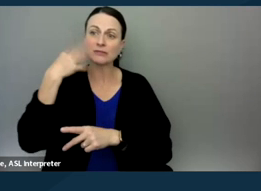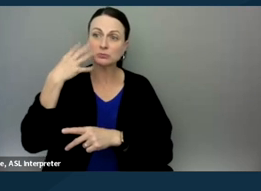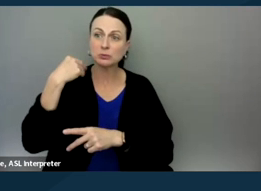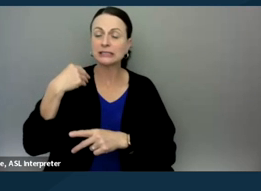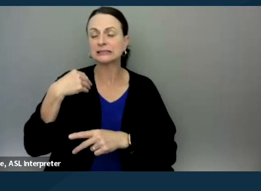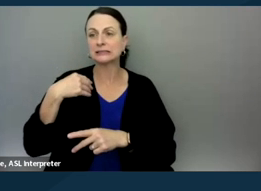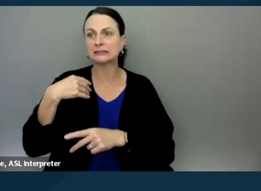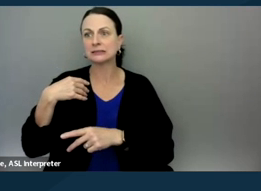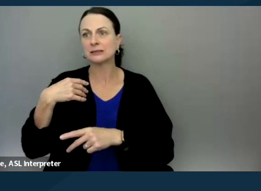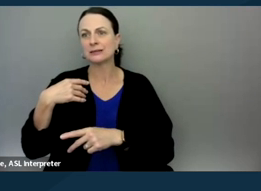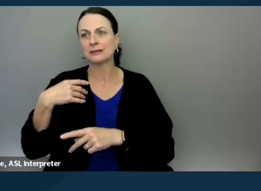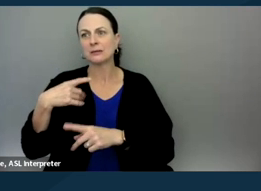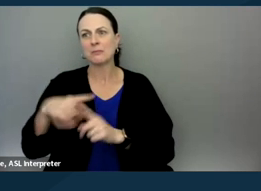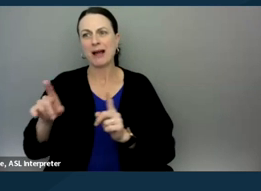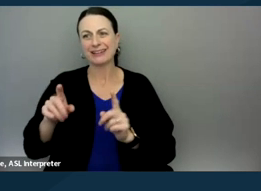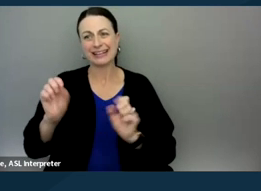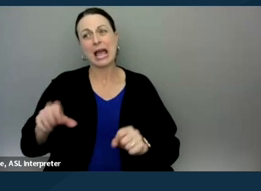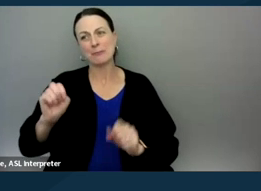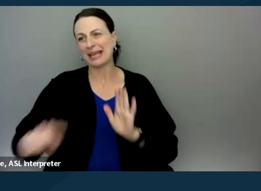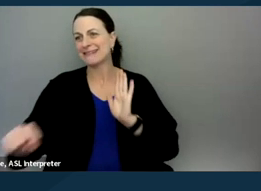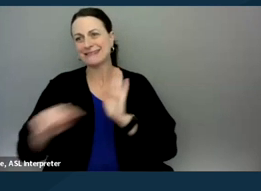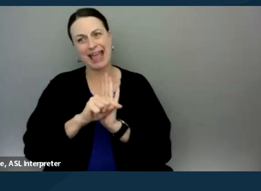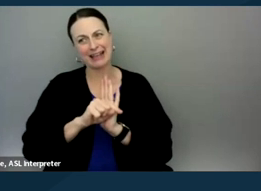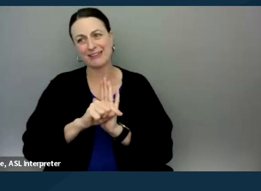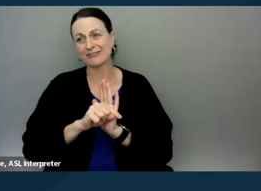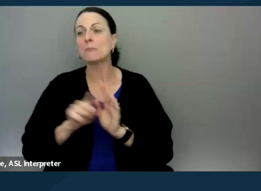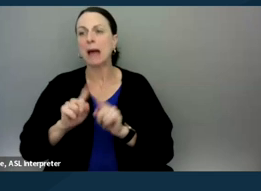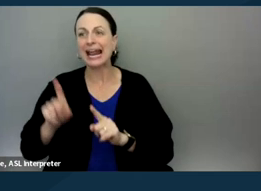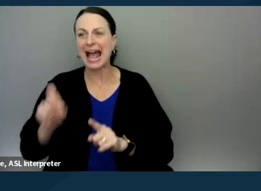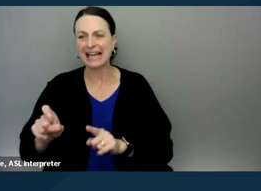that is so negative as that has to be done for the representation,